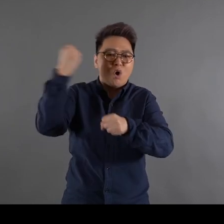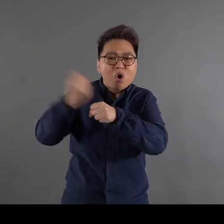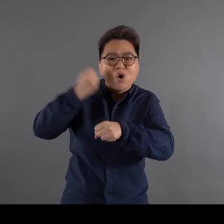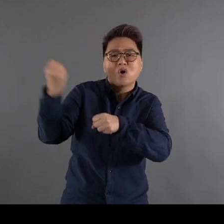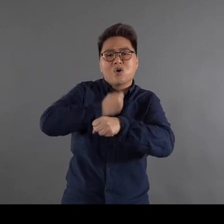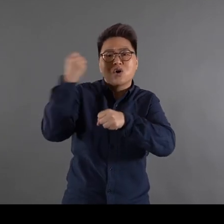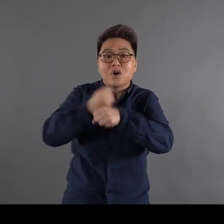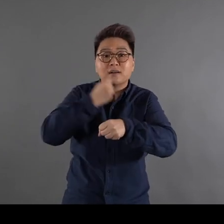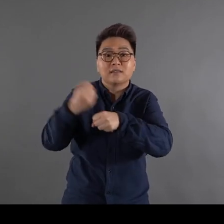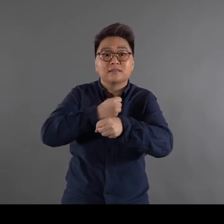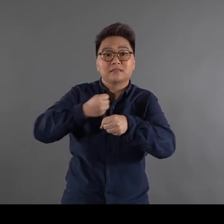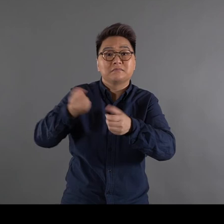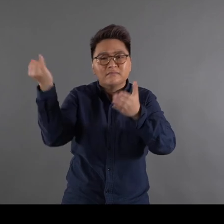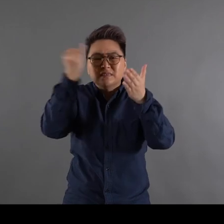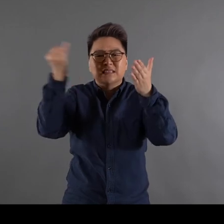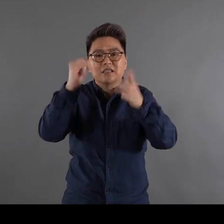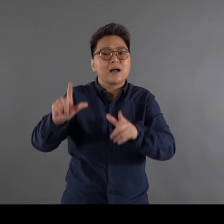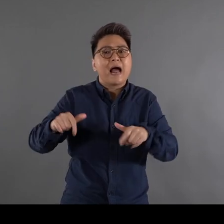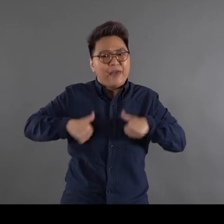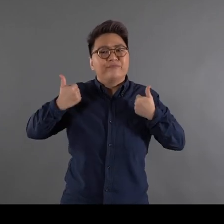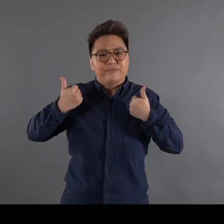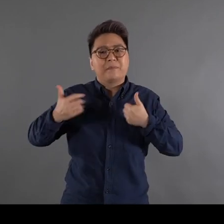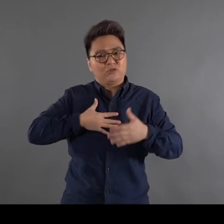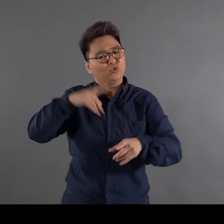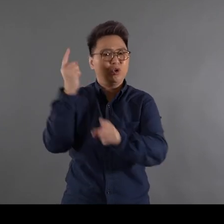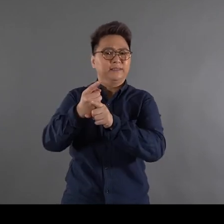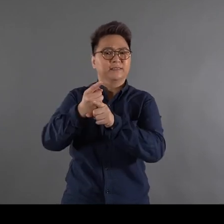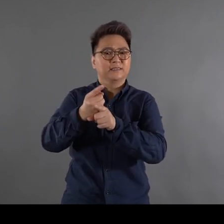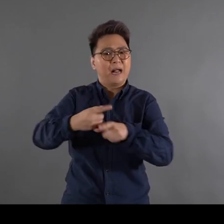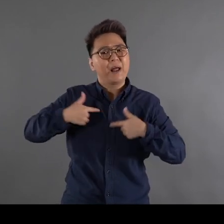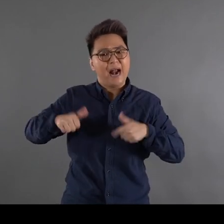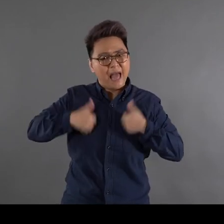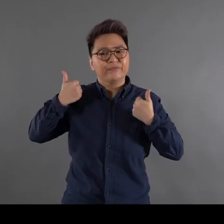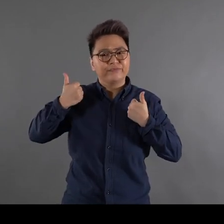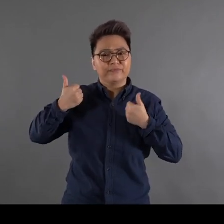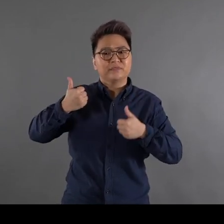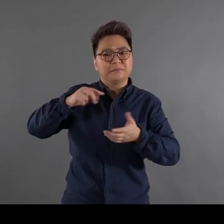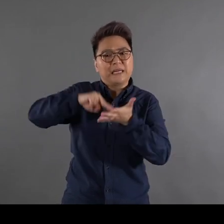[If you describe] painting as being for passing time it is not wrong but there is a presumption to it What does ‘passing time’ mean to you?